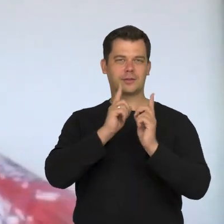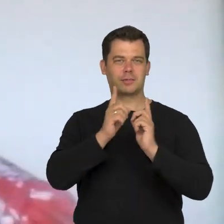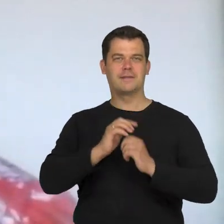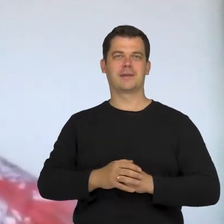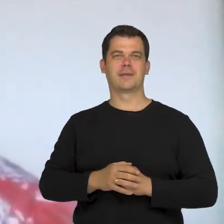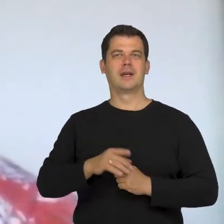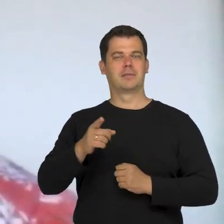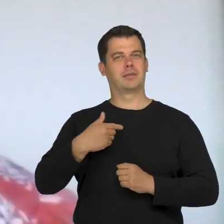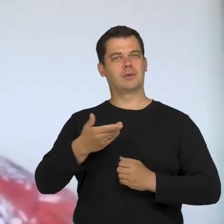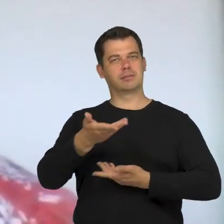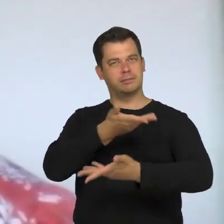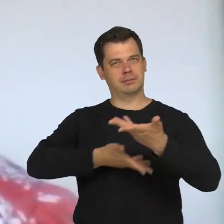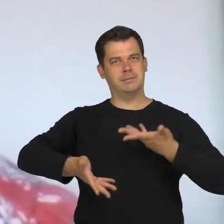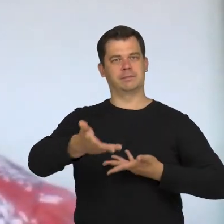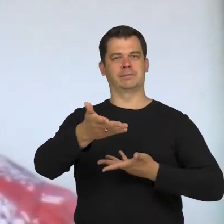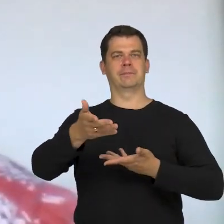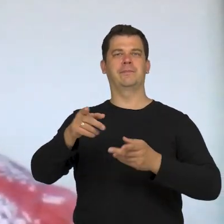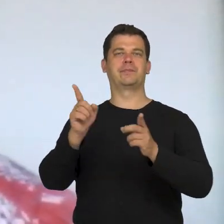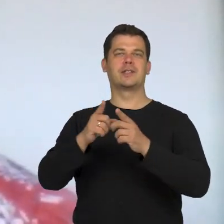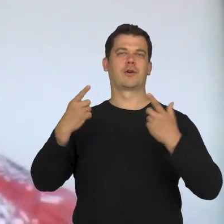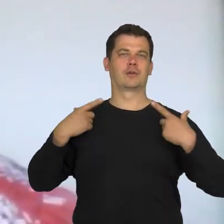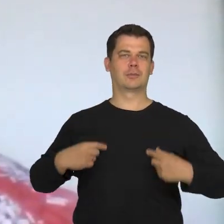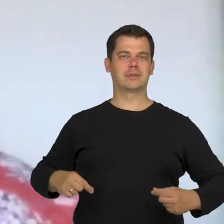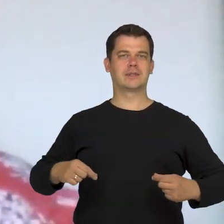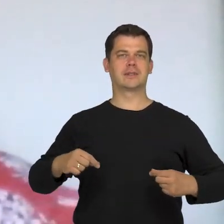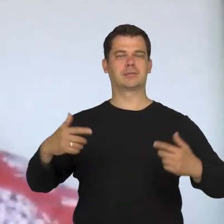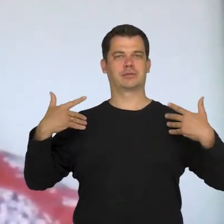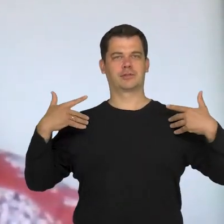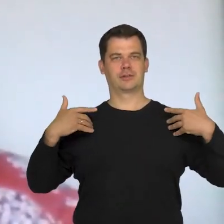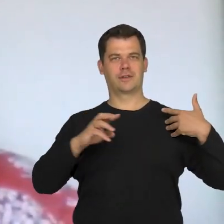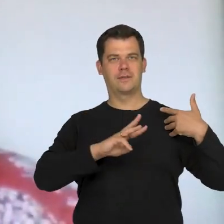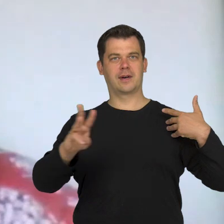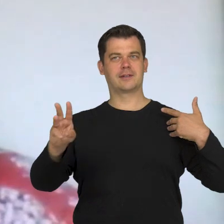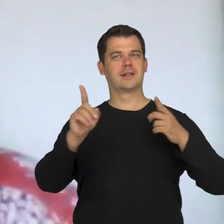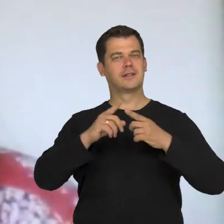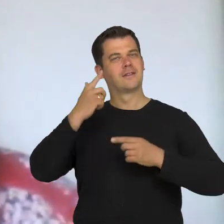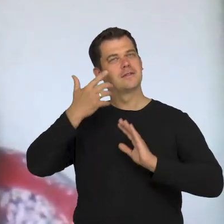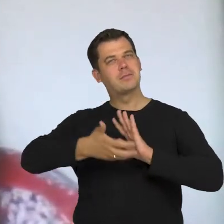sharing your personal experience, memories and stories,